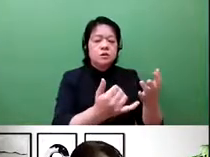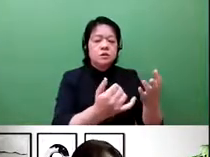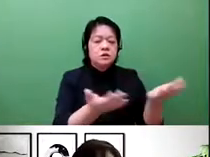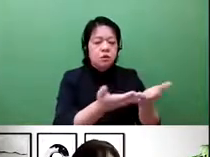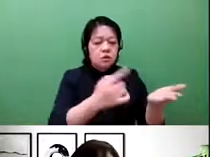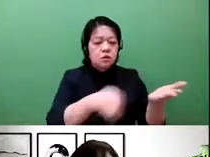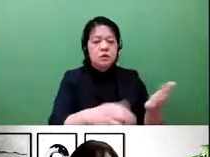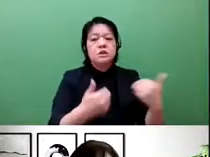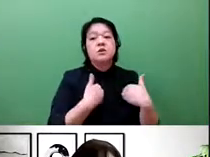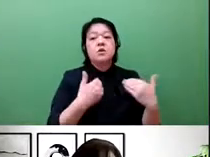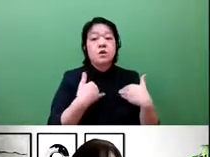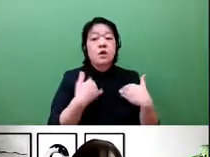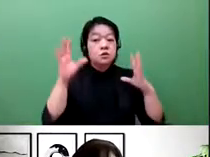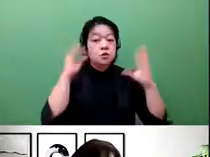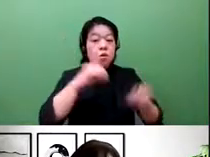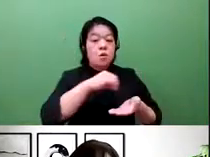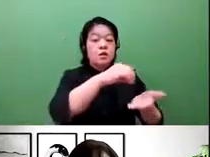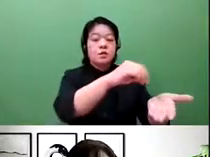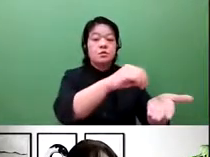which is critical for health care ventures.